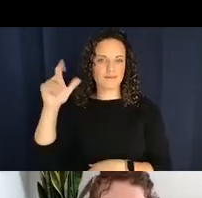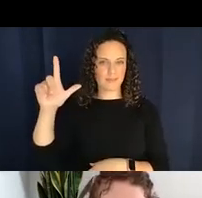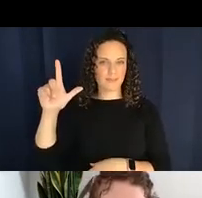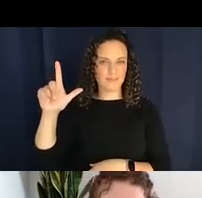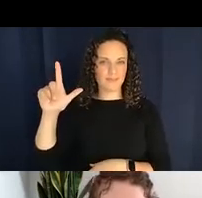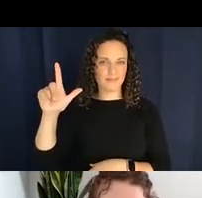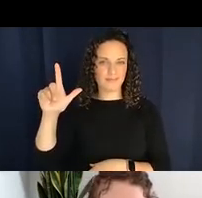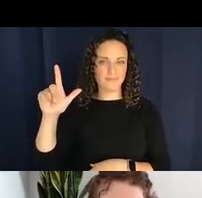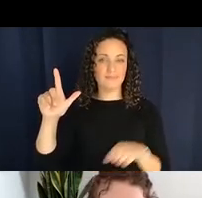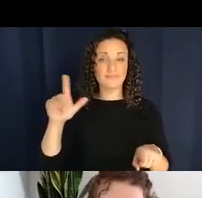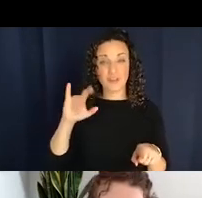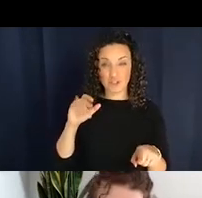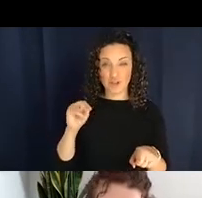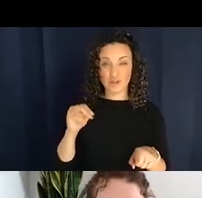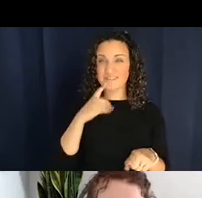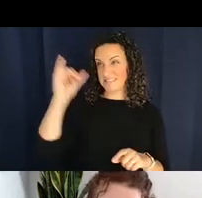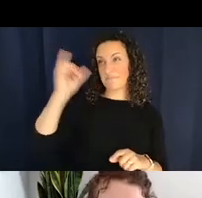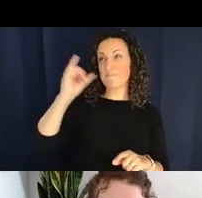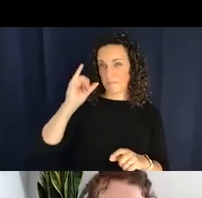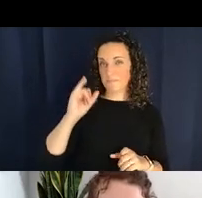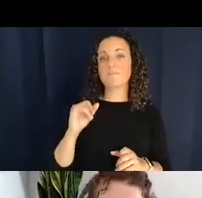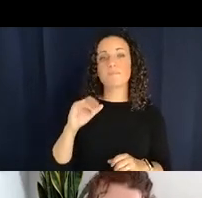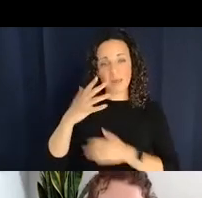Or even in Navajo as well.